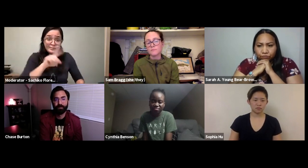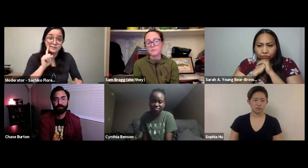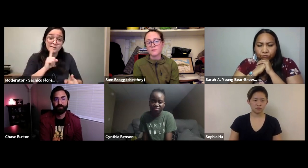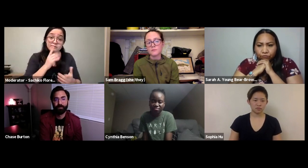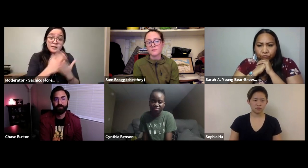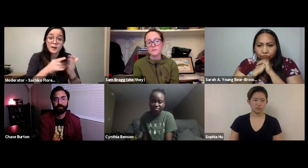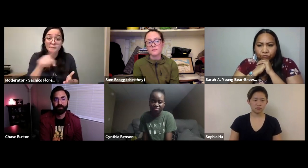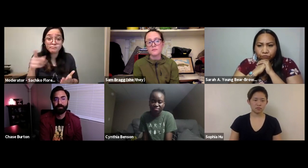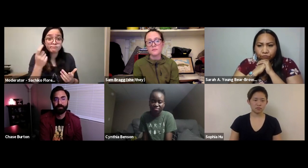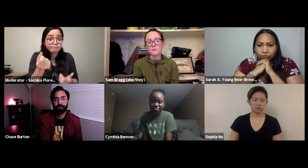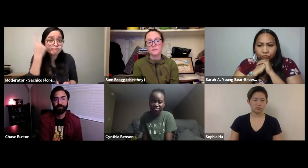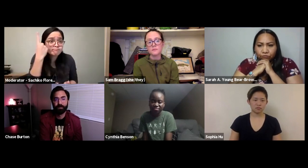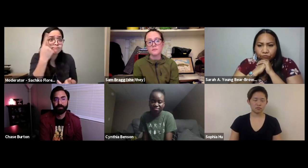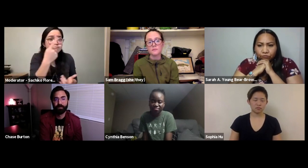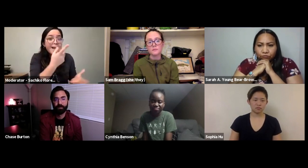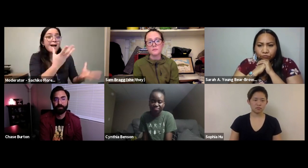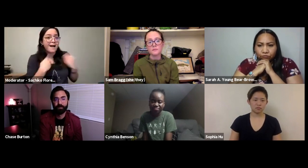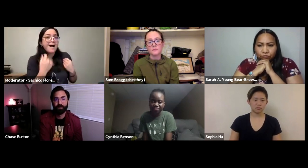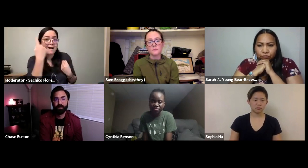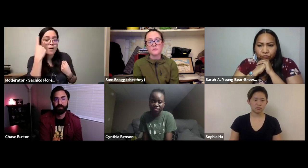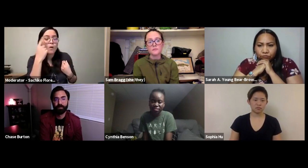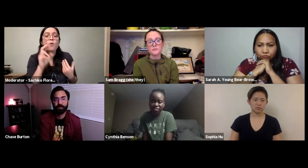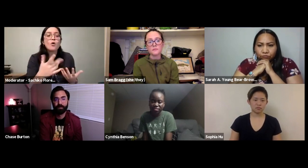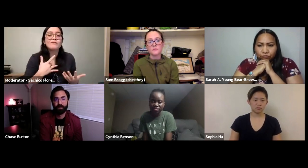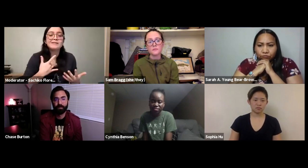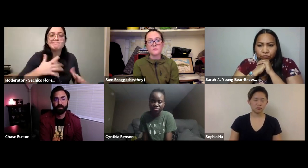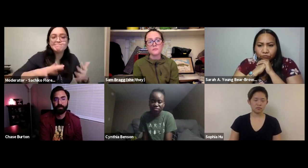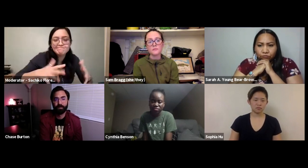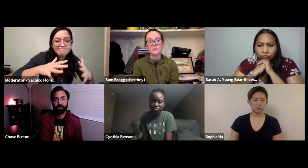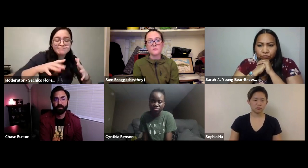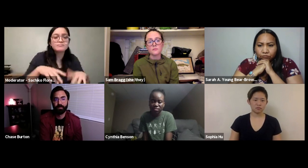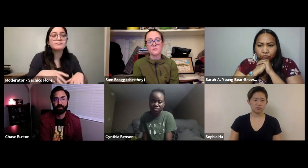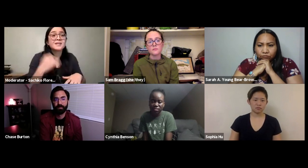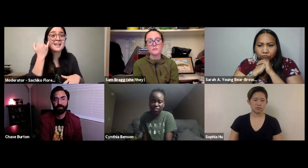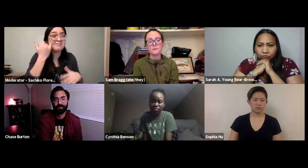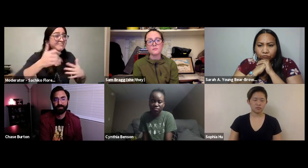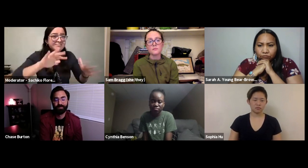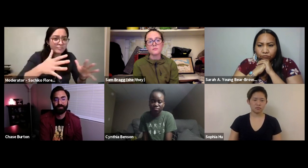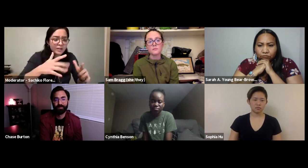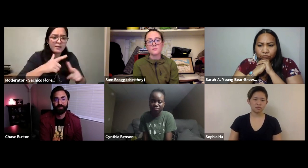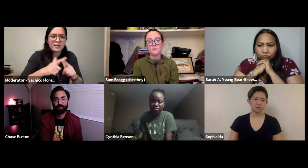or may not be able to read some of the captioning because maybe the captioning is not as accessible